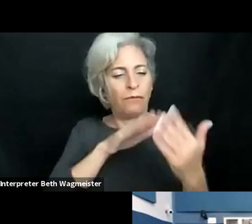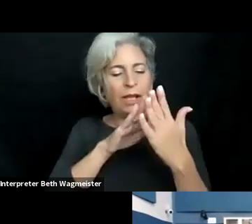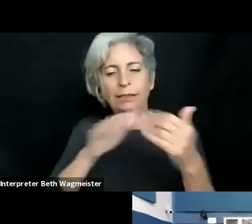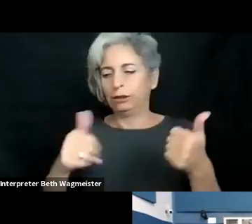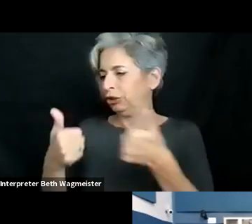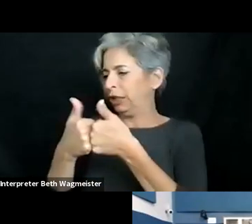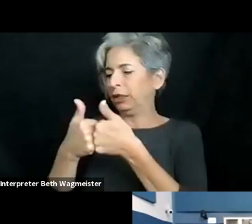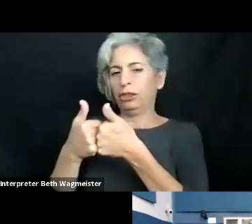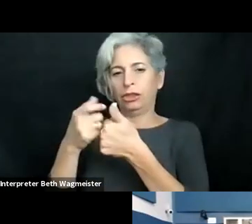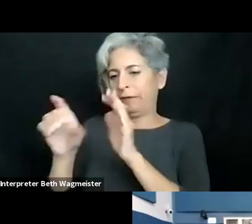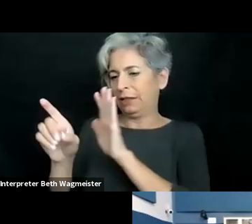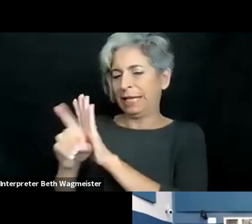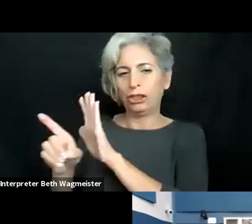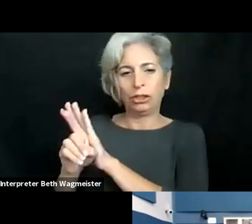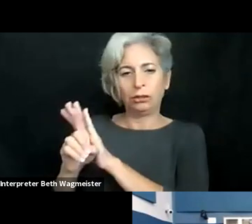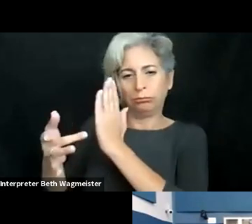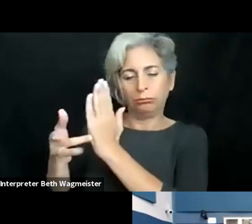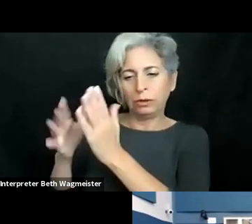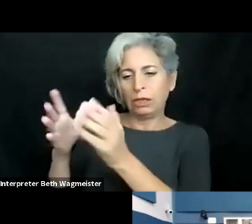presenting. Let's talk about strategic